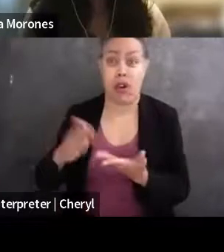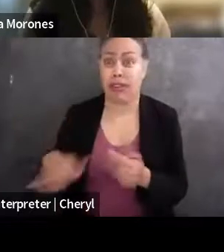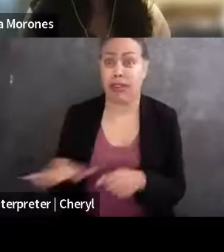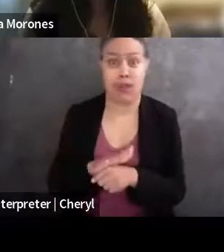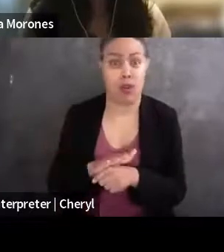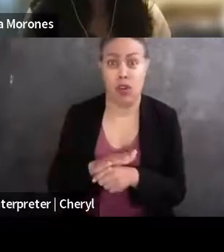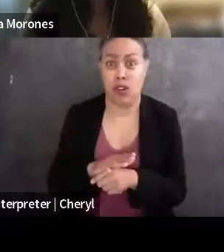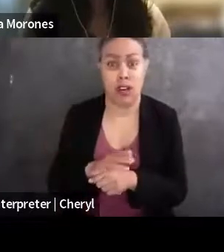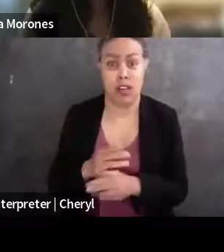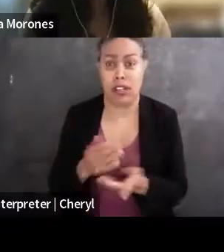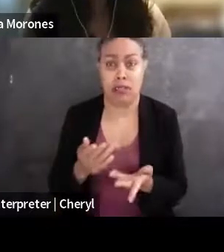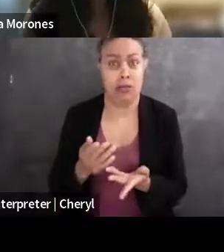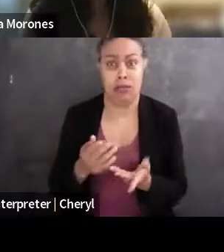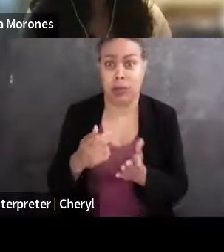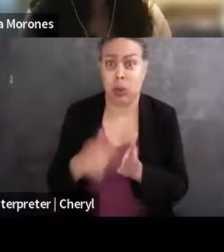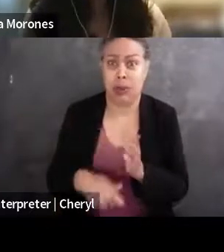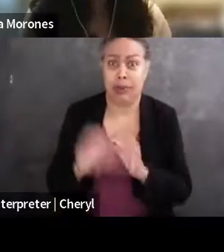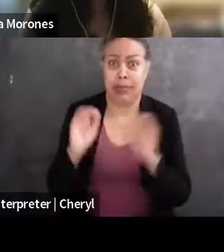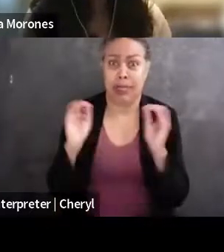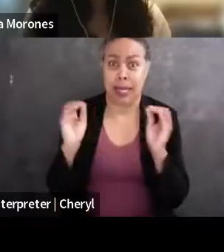And I knew that...